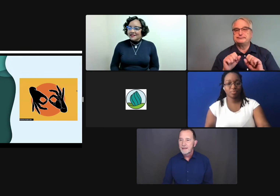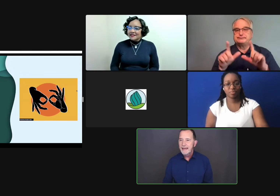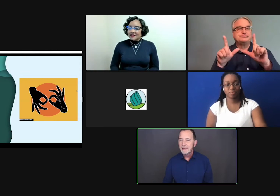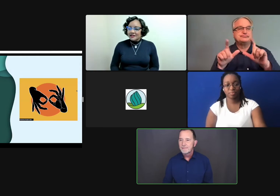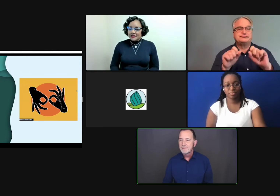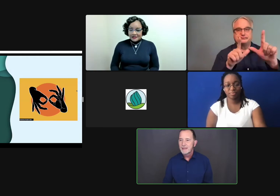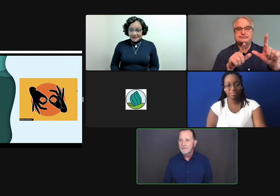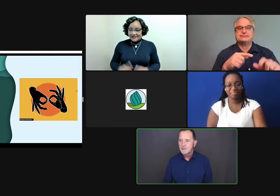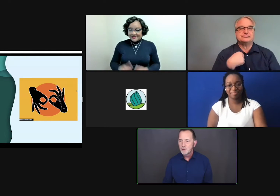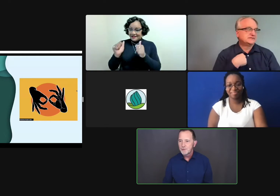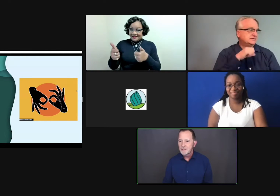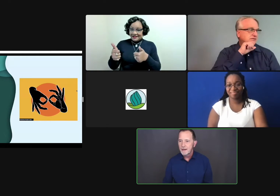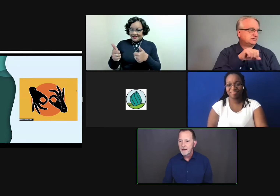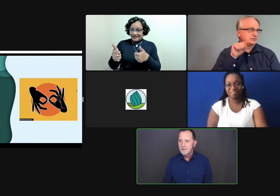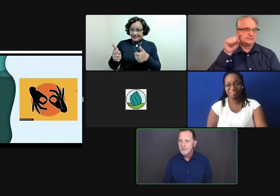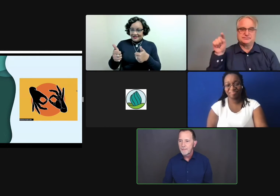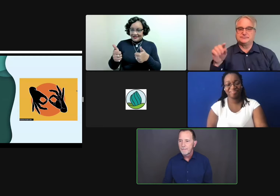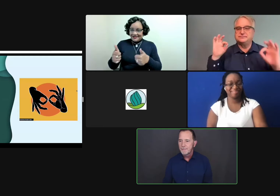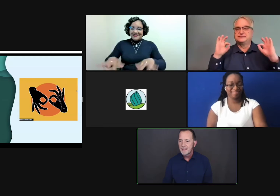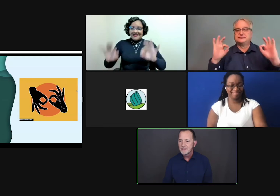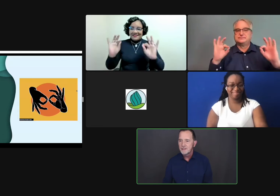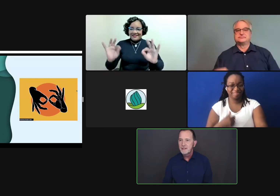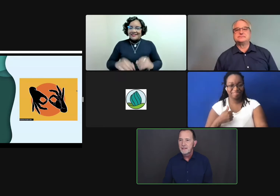OK. We got the interpreters up. That's good.